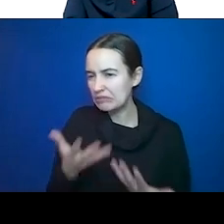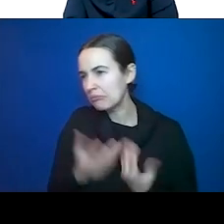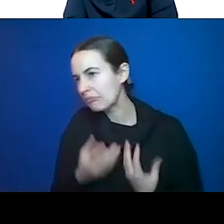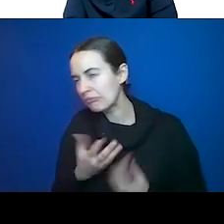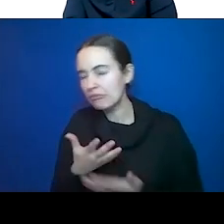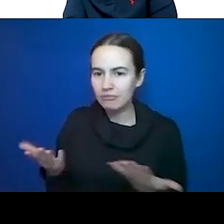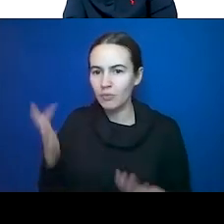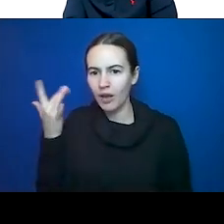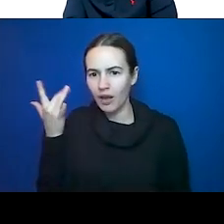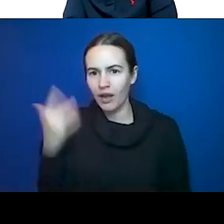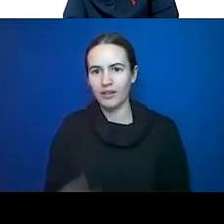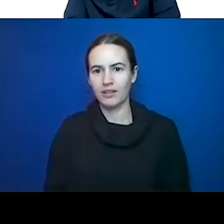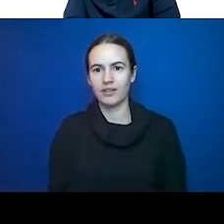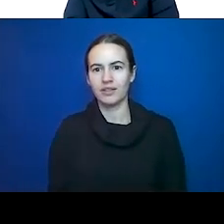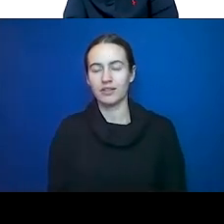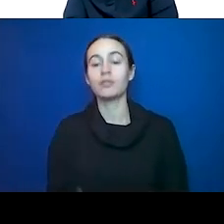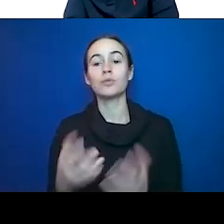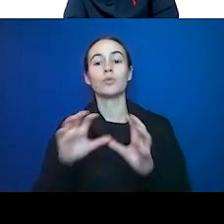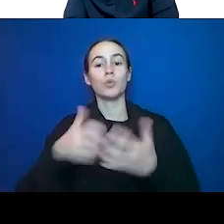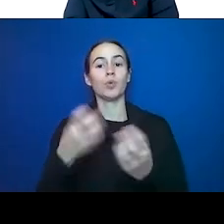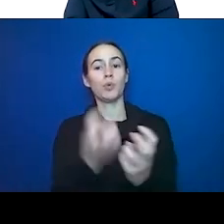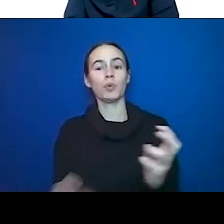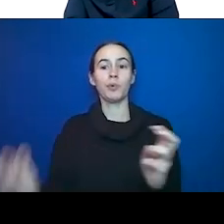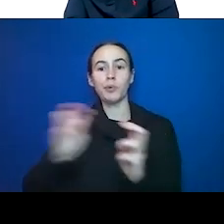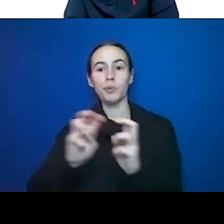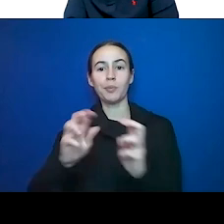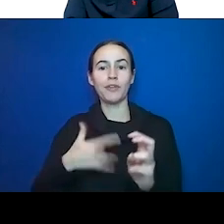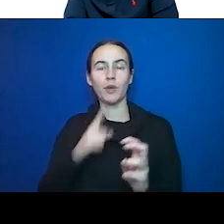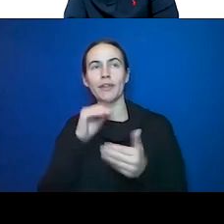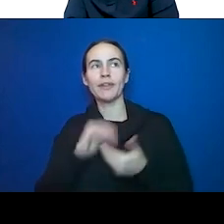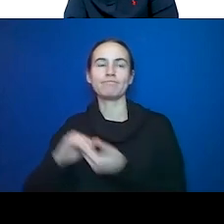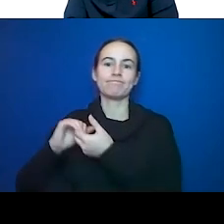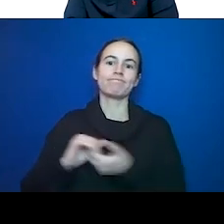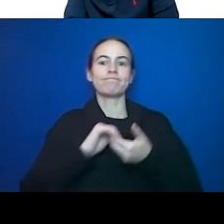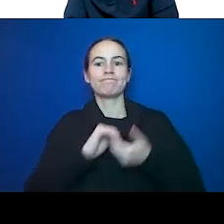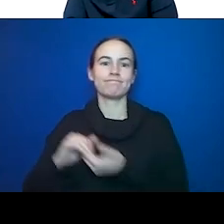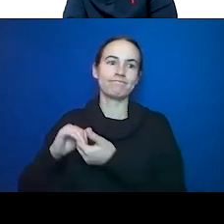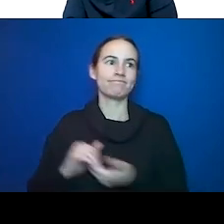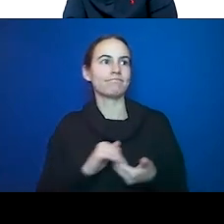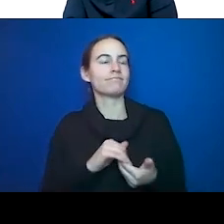did them KOOMBAYA stuff where we kind of just talked. And we also